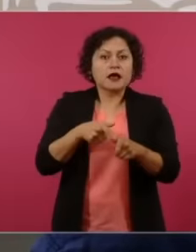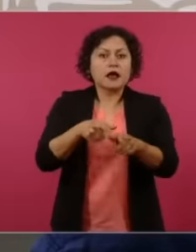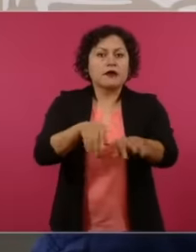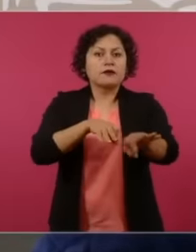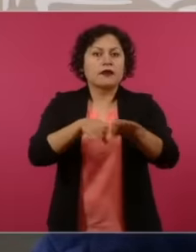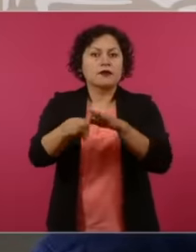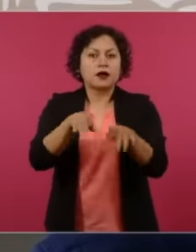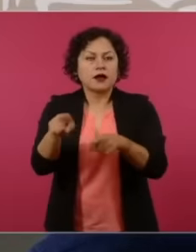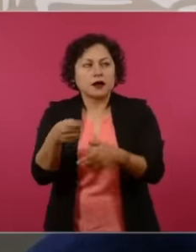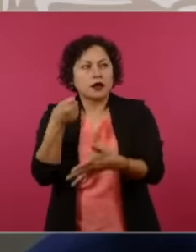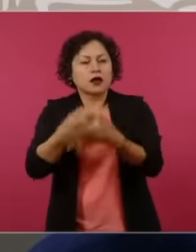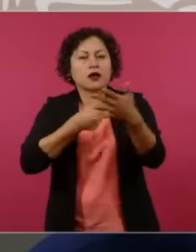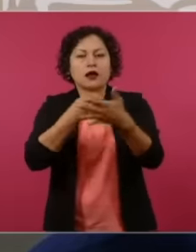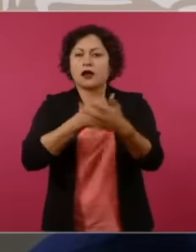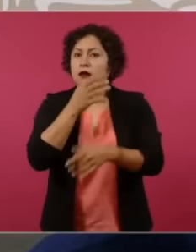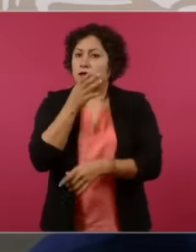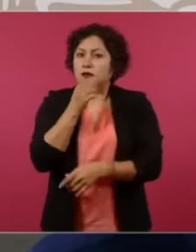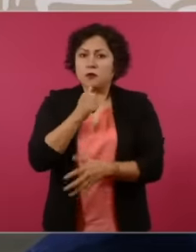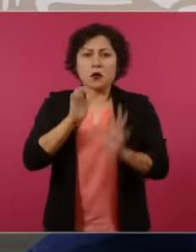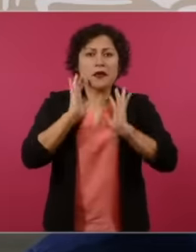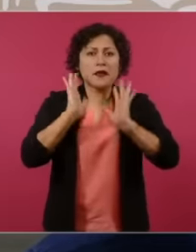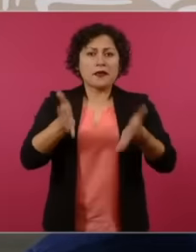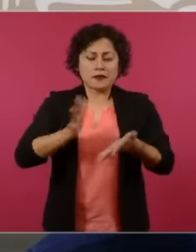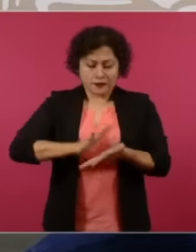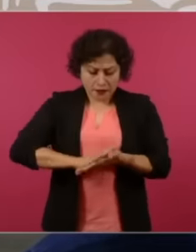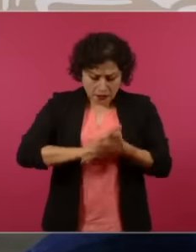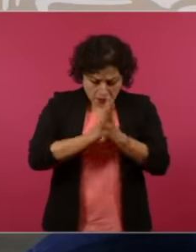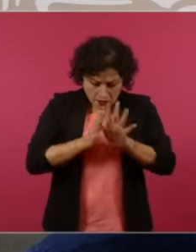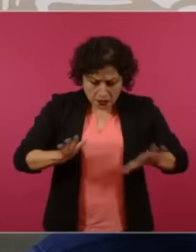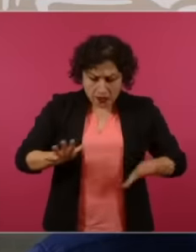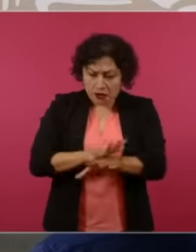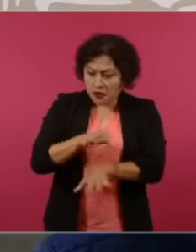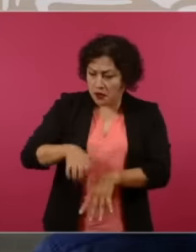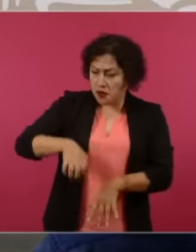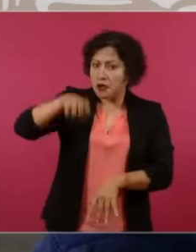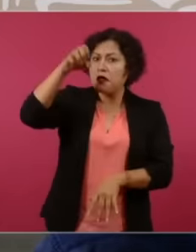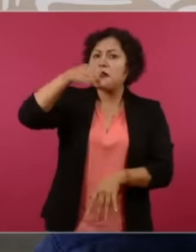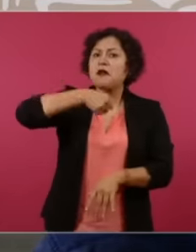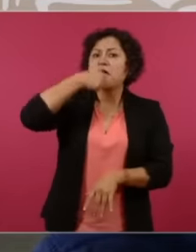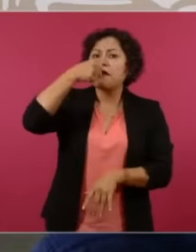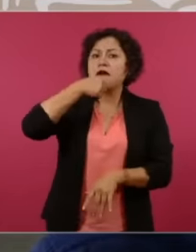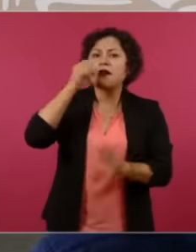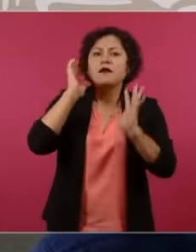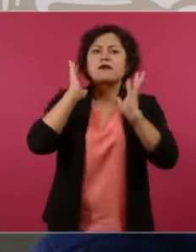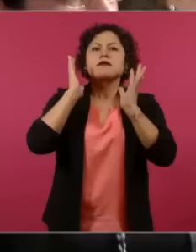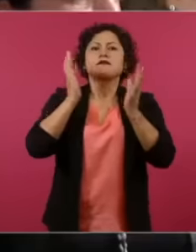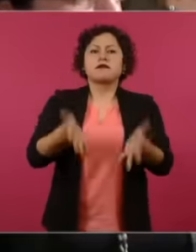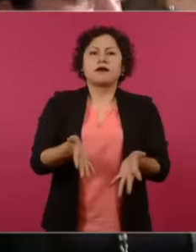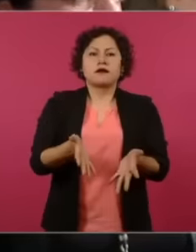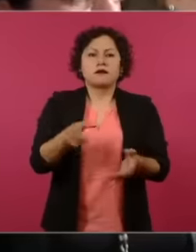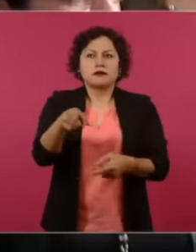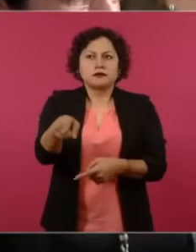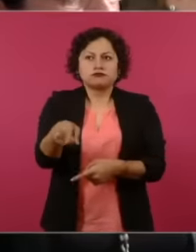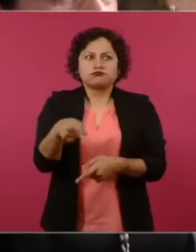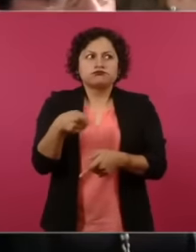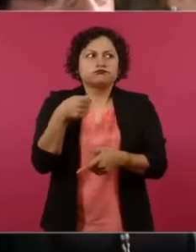because we have reached adulthood and we are already older adults and we cannot continue. In